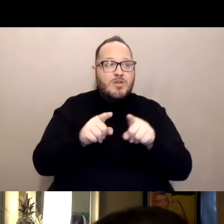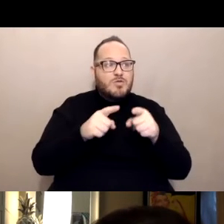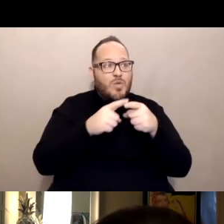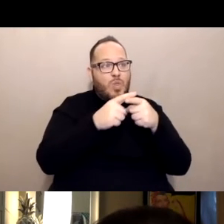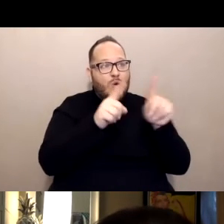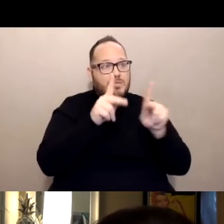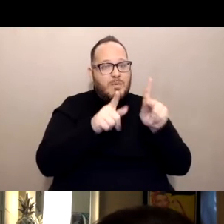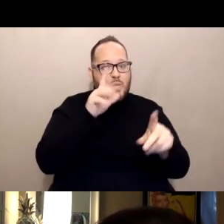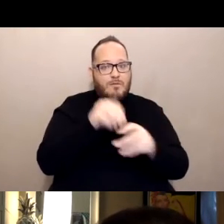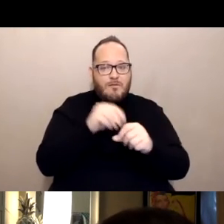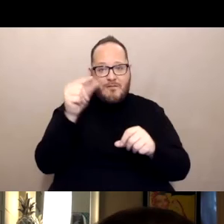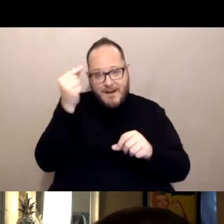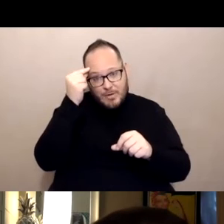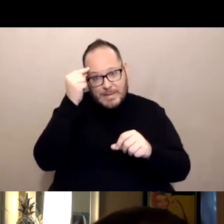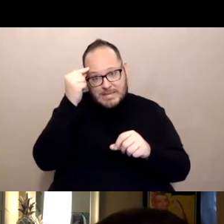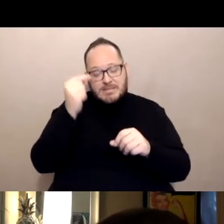To get governor Newsome.